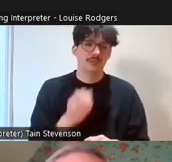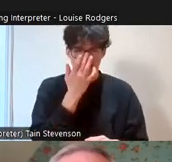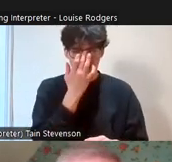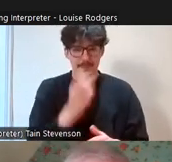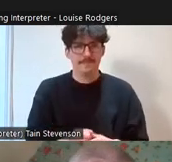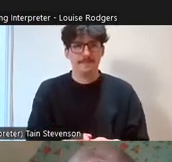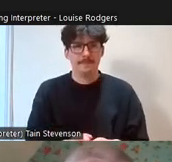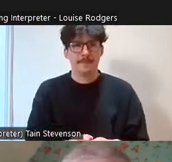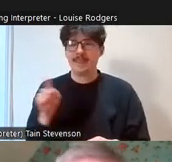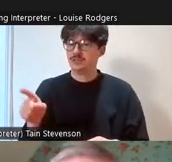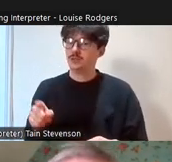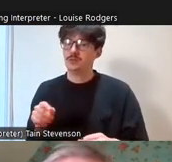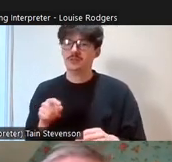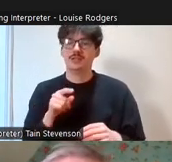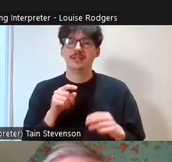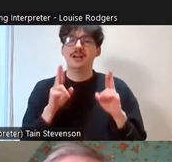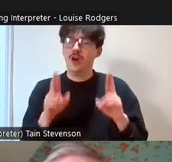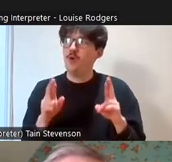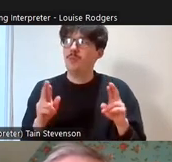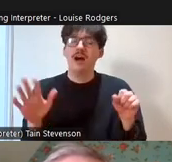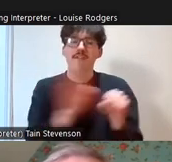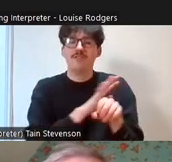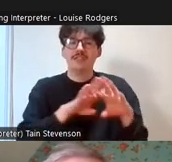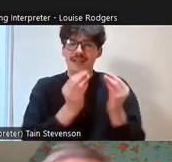that is my presentation, I hope I've managed to cover that in the time that I've been allowed.